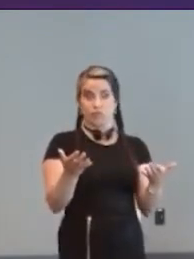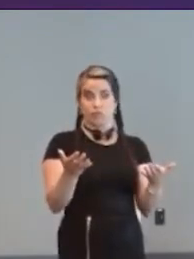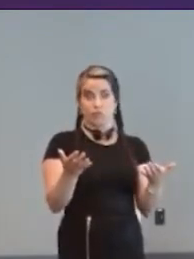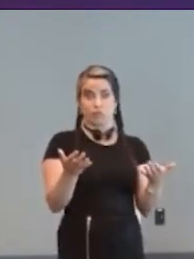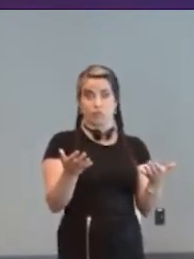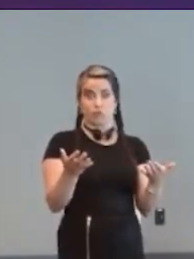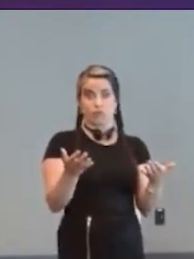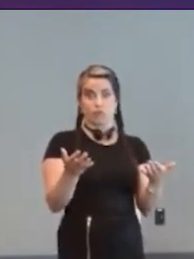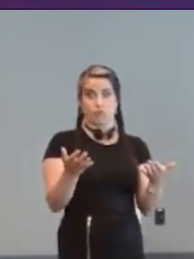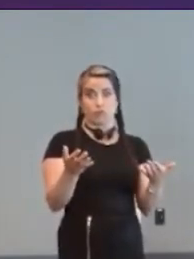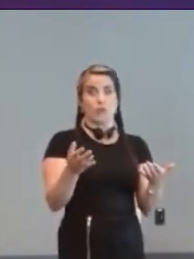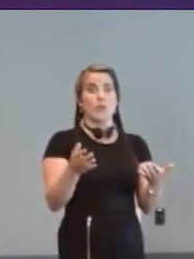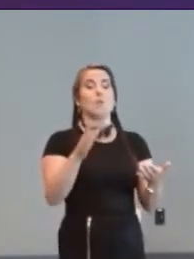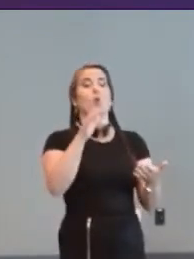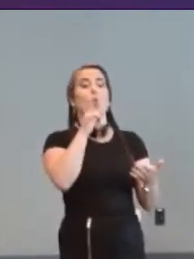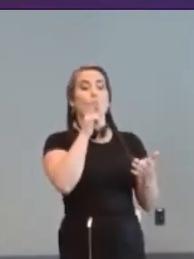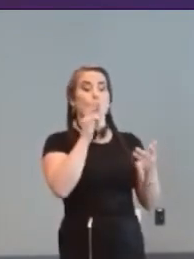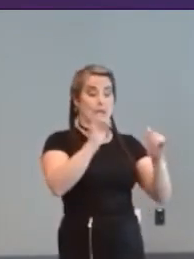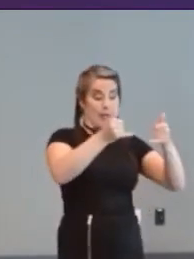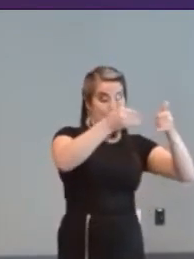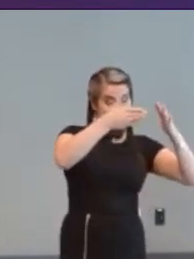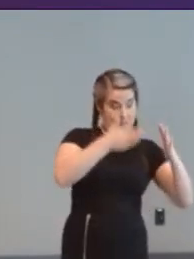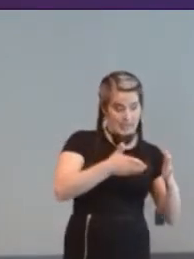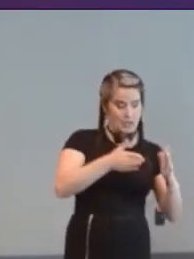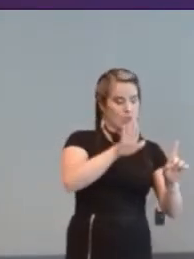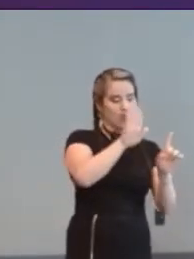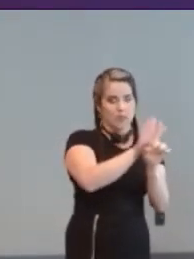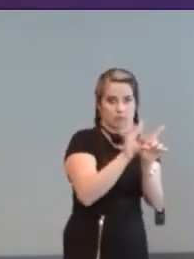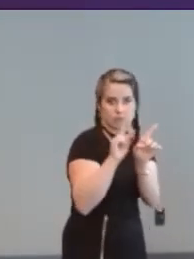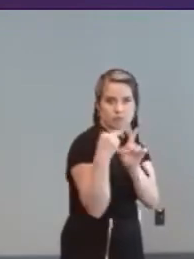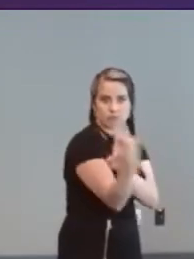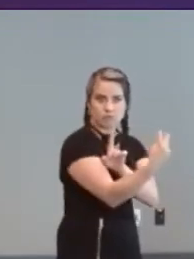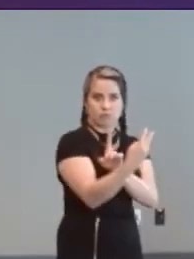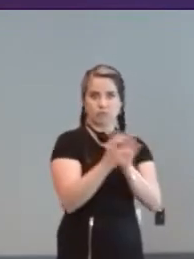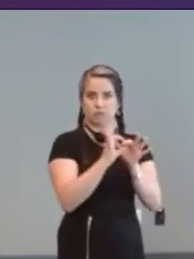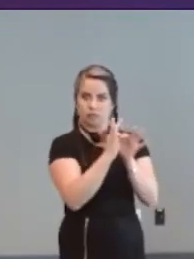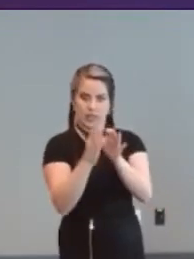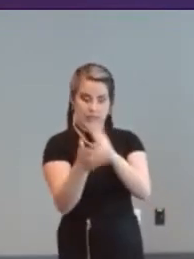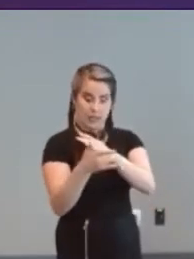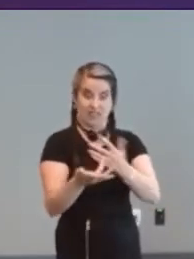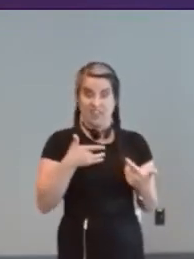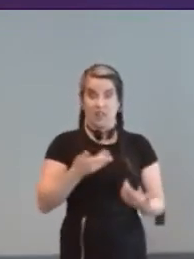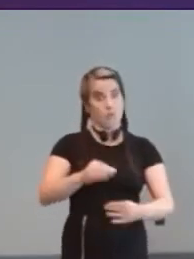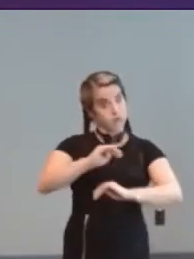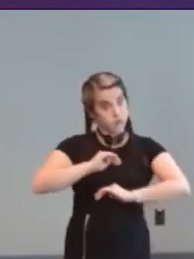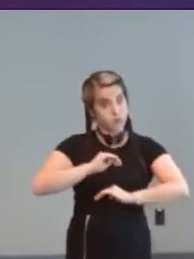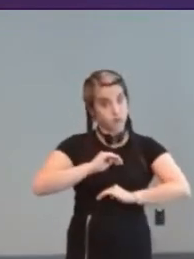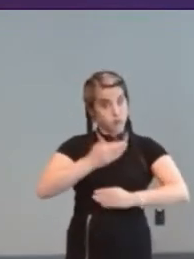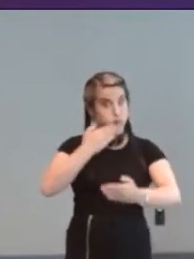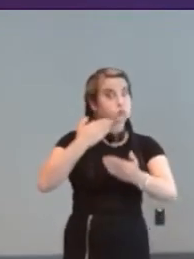player part about those technology do they work uh do they have is there some feedback from the